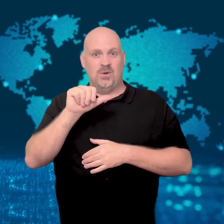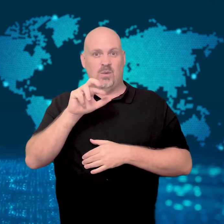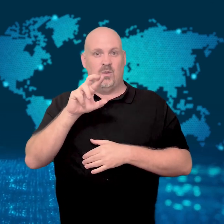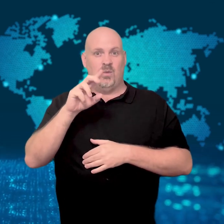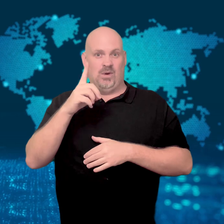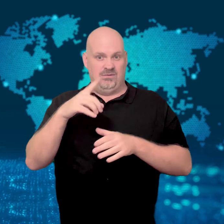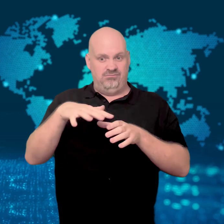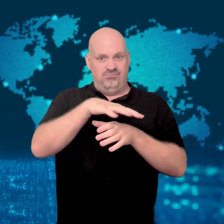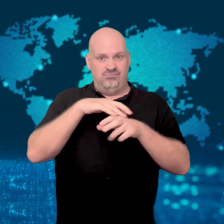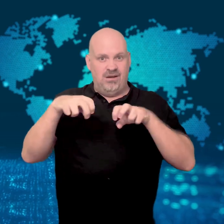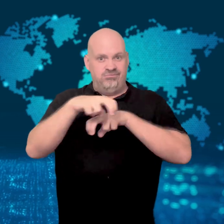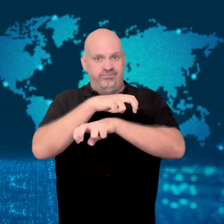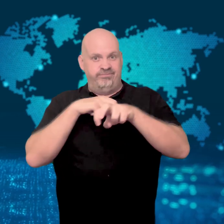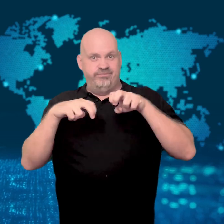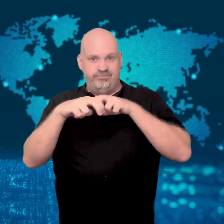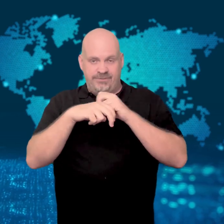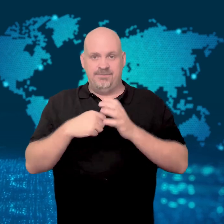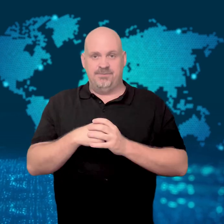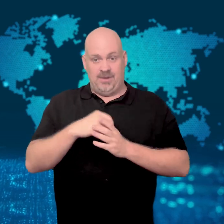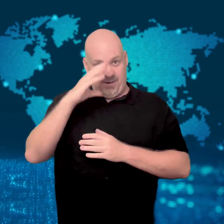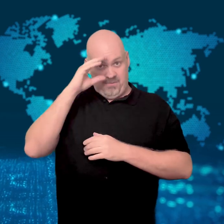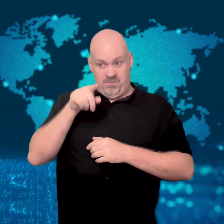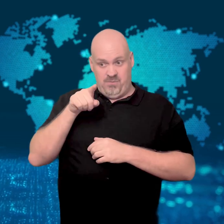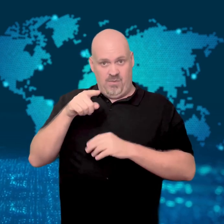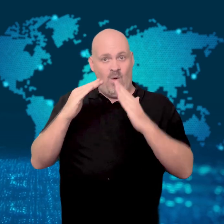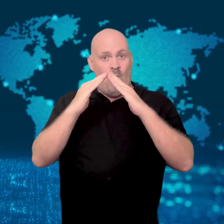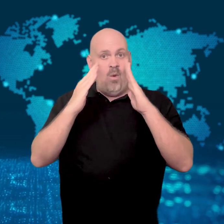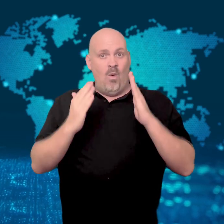the area around Lake Edward.